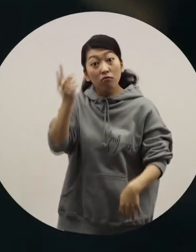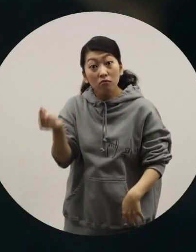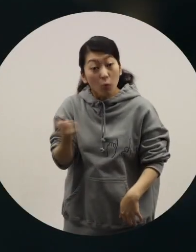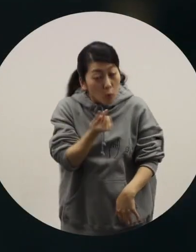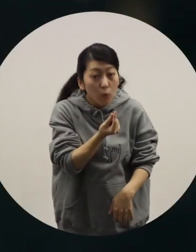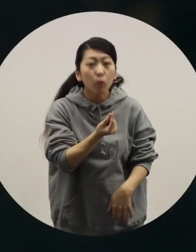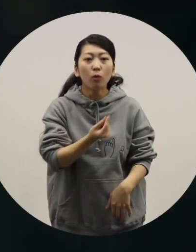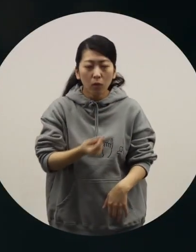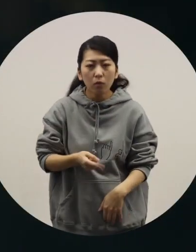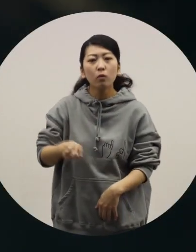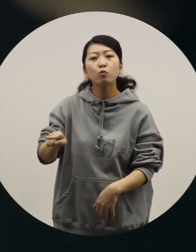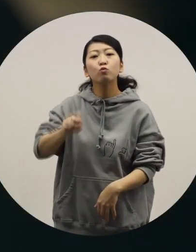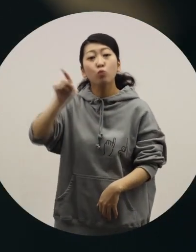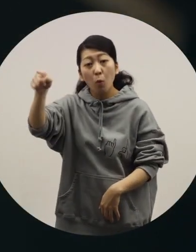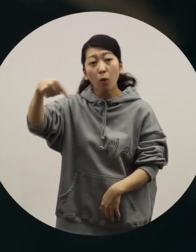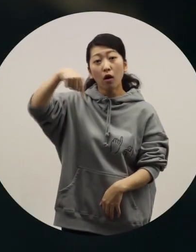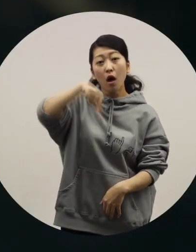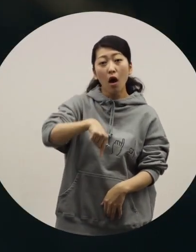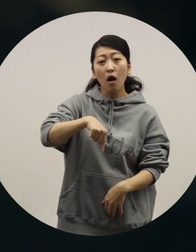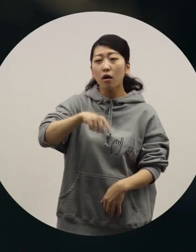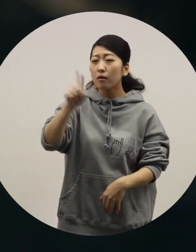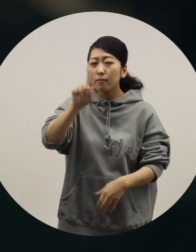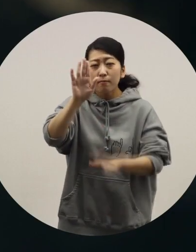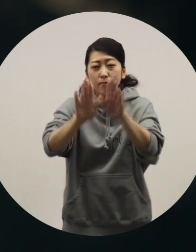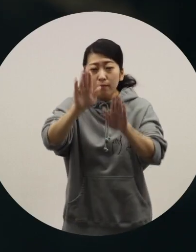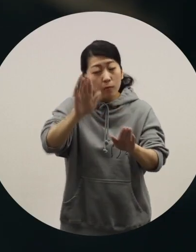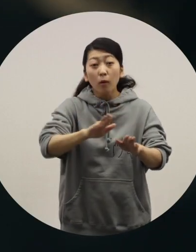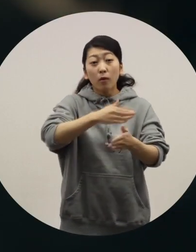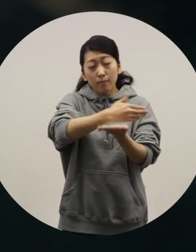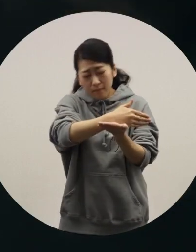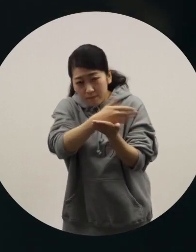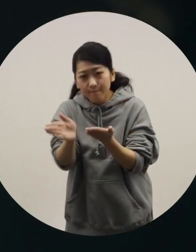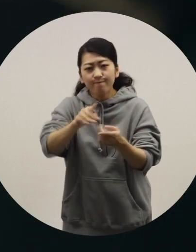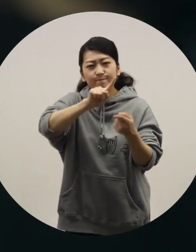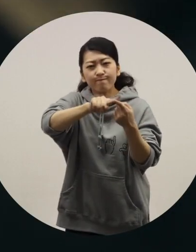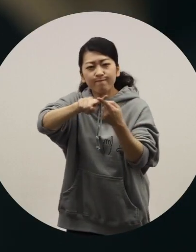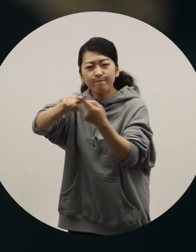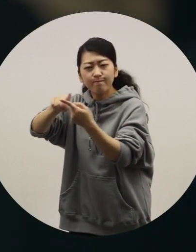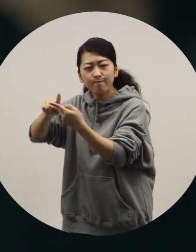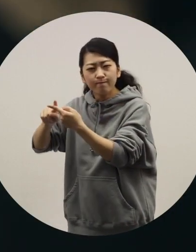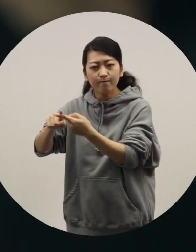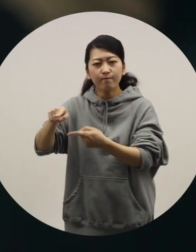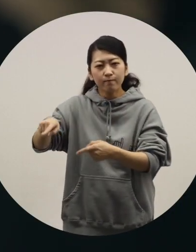I make these products for different situations